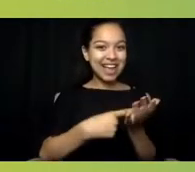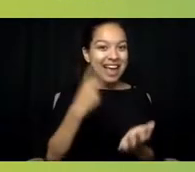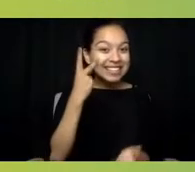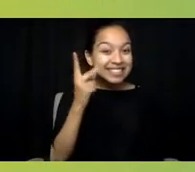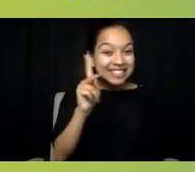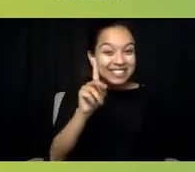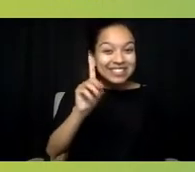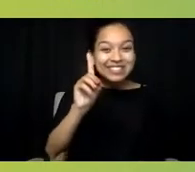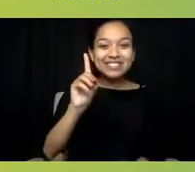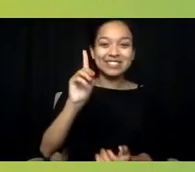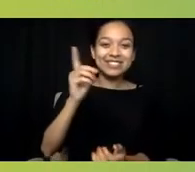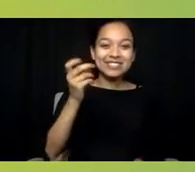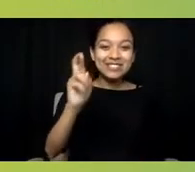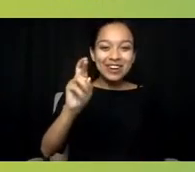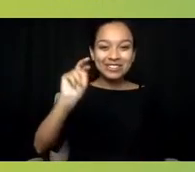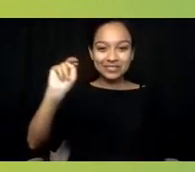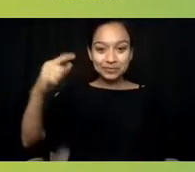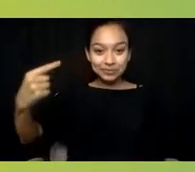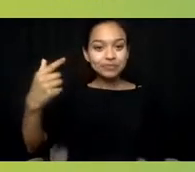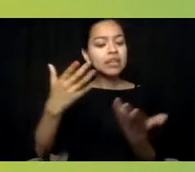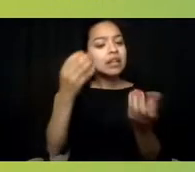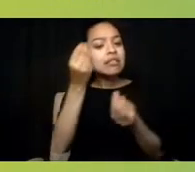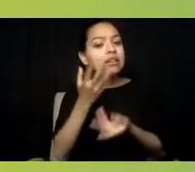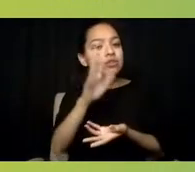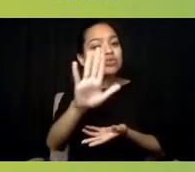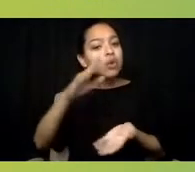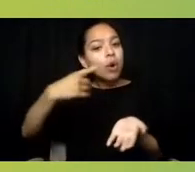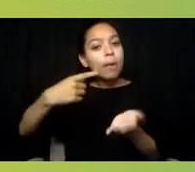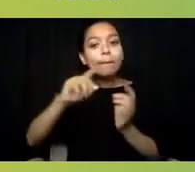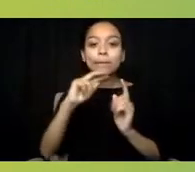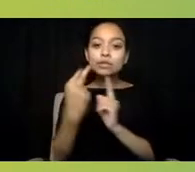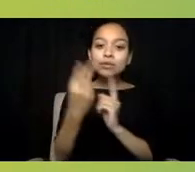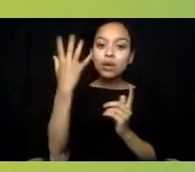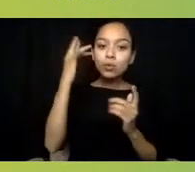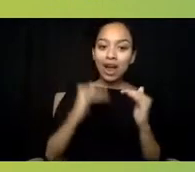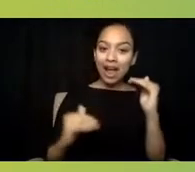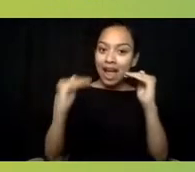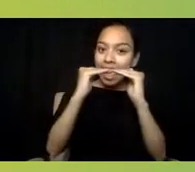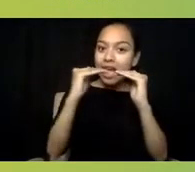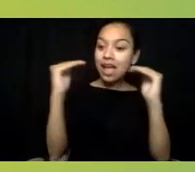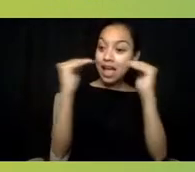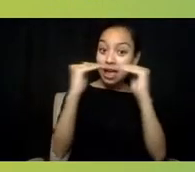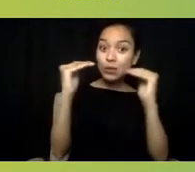so please tell us your perspective on equity, why it's important, why it's an urgent discussion for us,